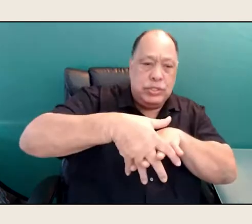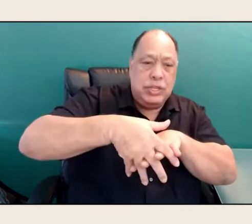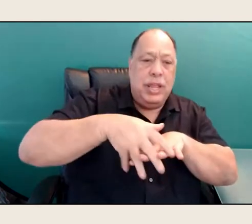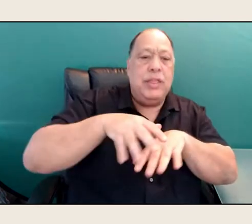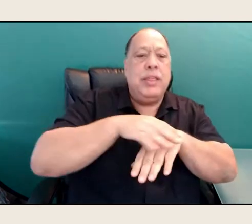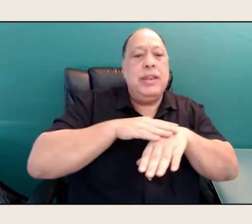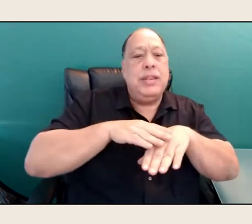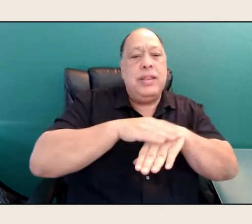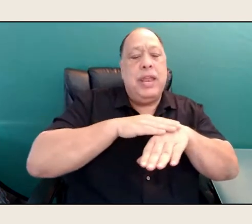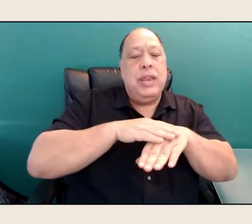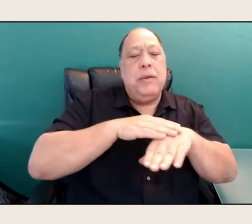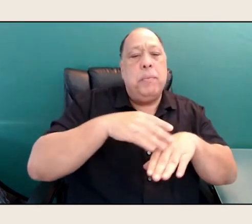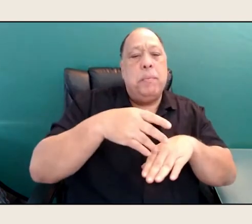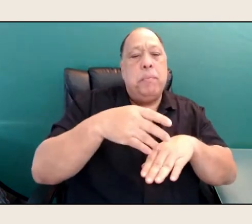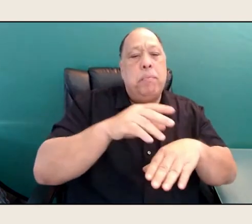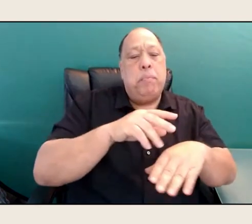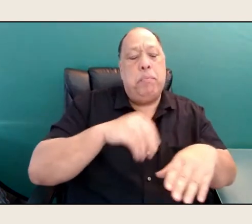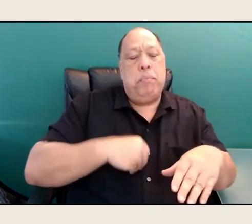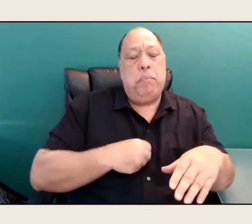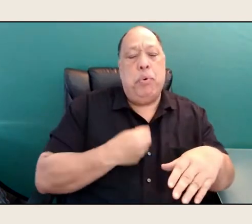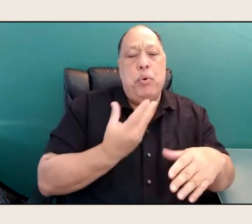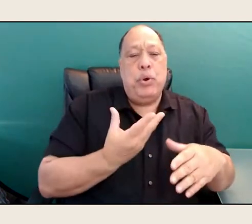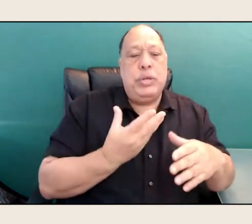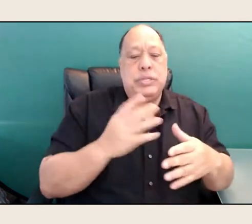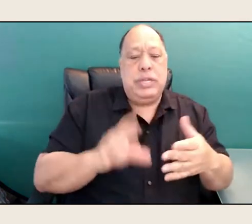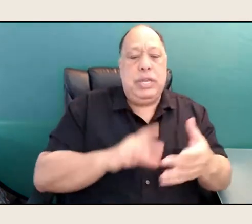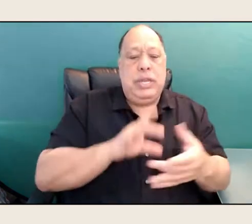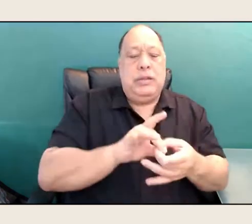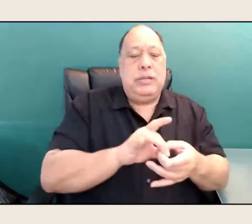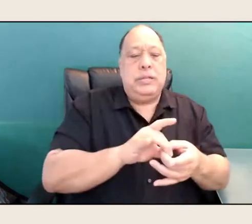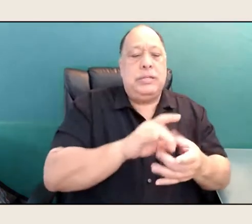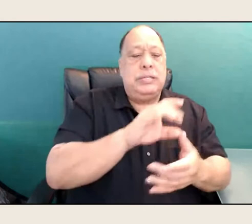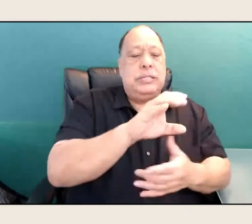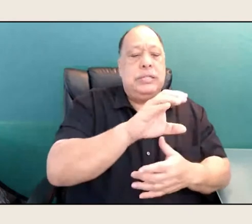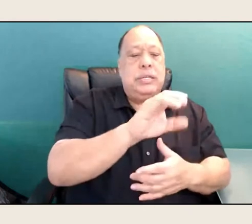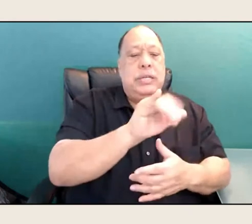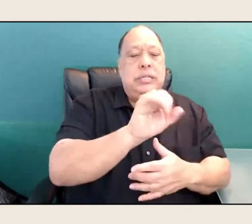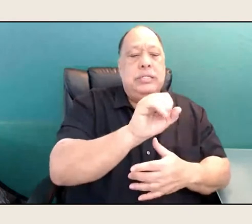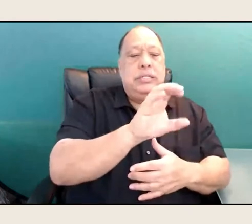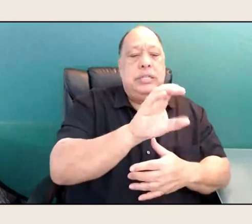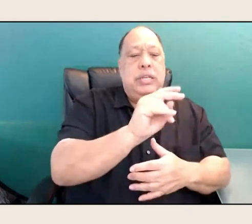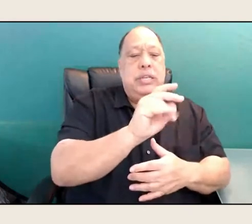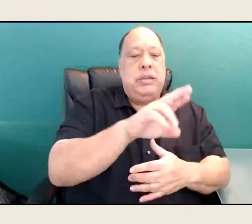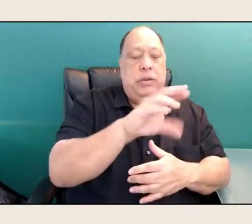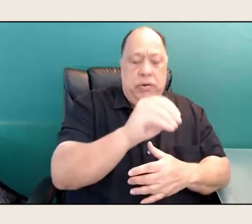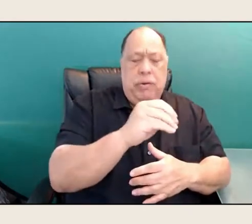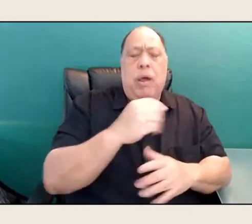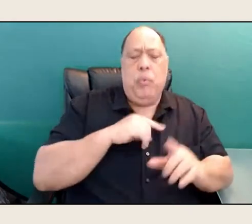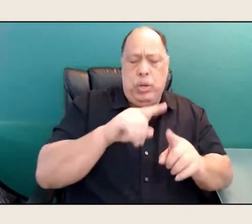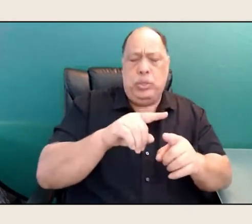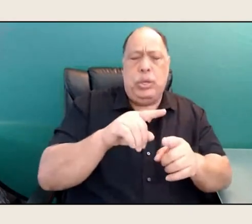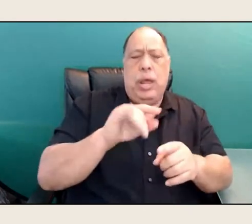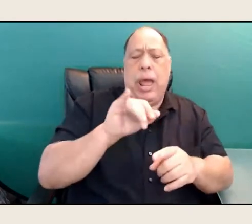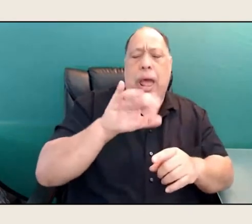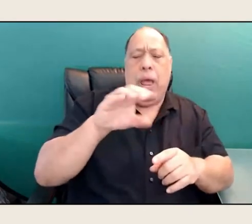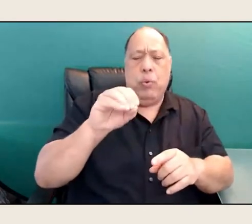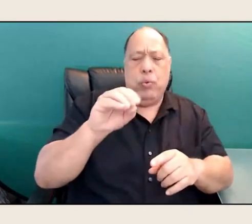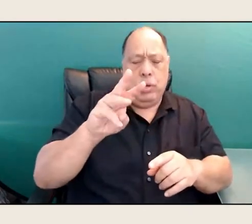all of these interconnections, like Sandra Cisneros, who I went to Iowa with, and Rita was there, too. Rita Dove.